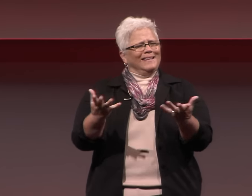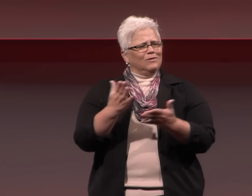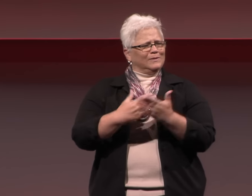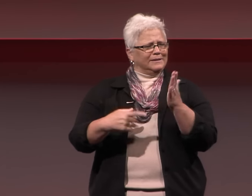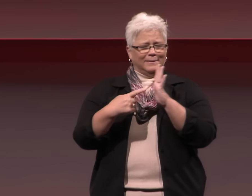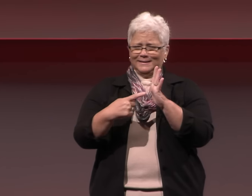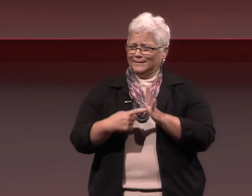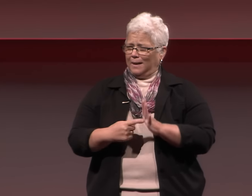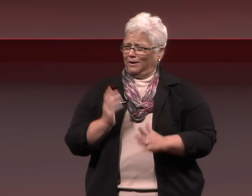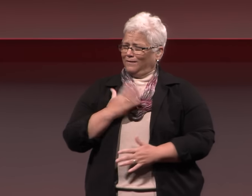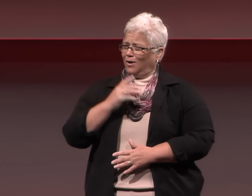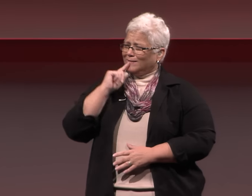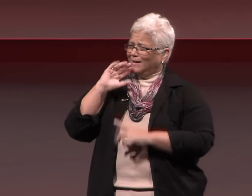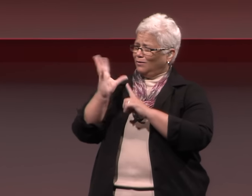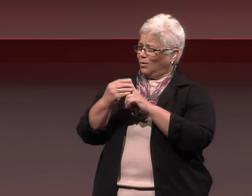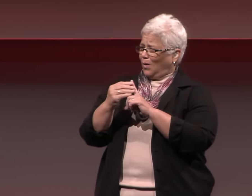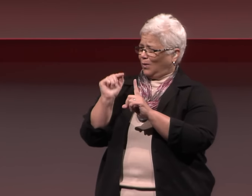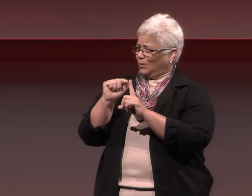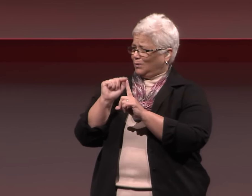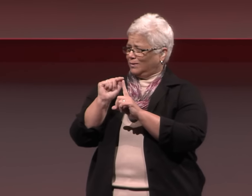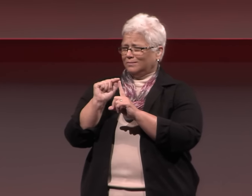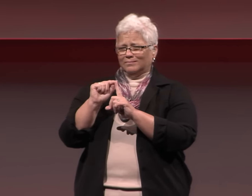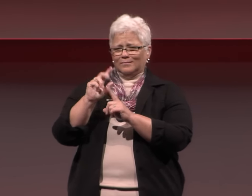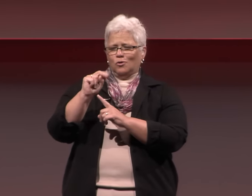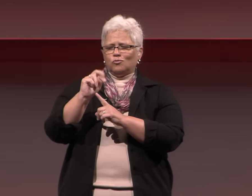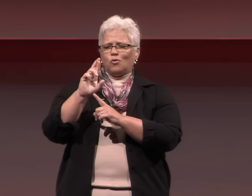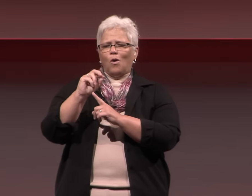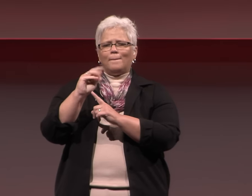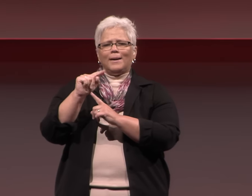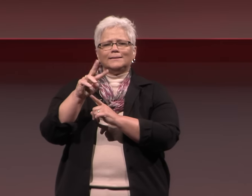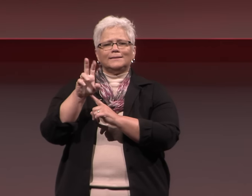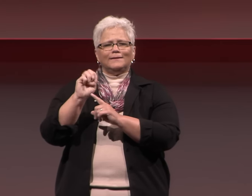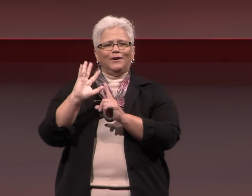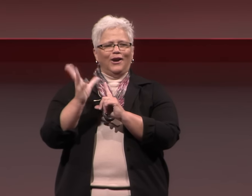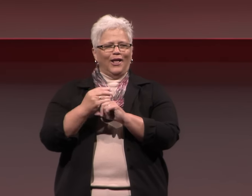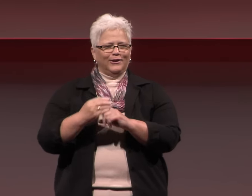Let me give you some examples of normative Deaf culture.